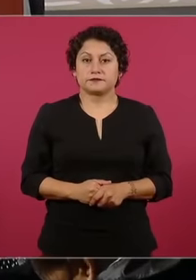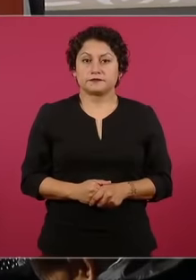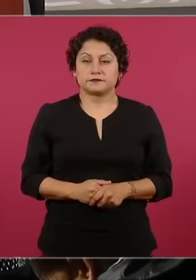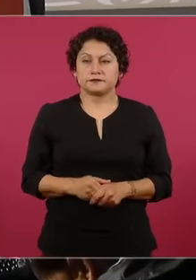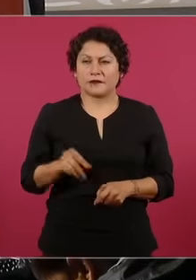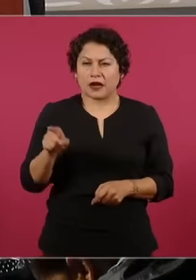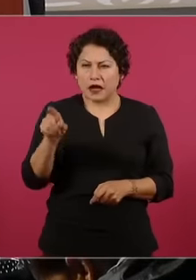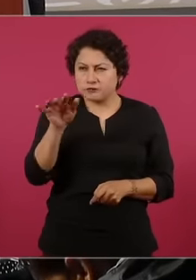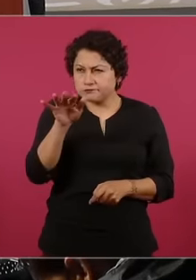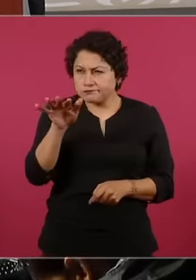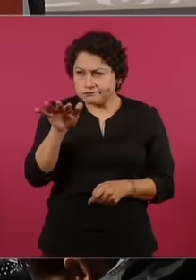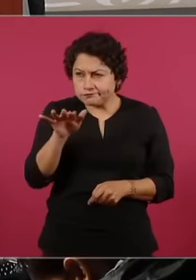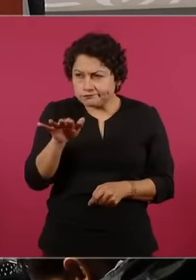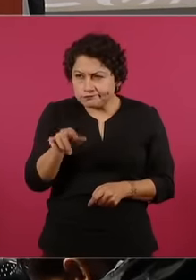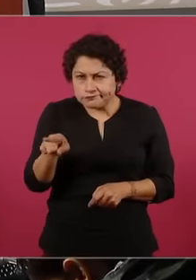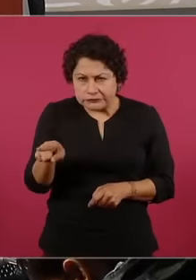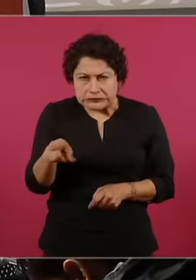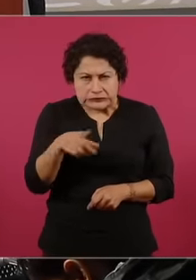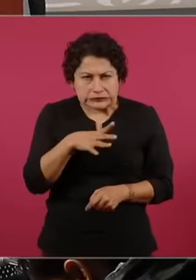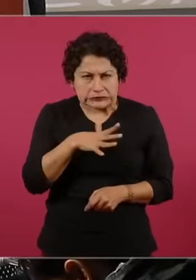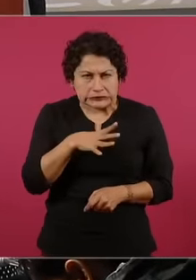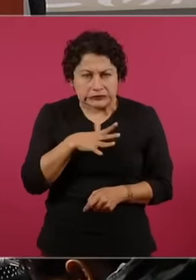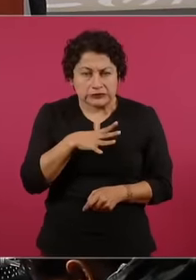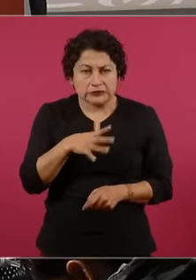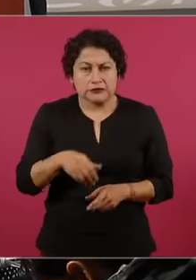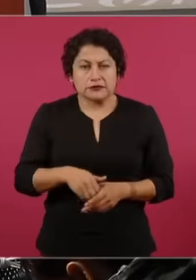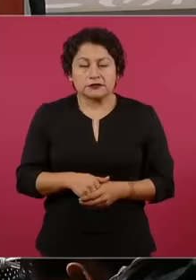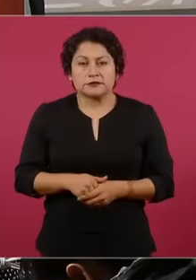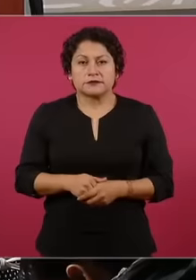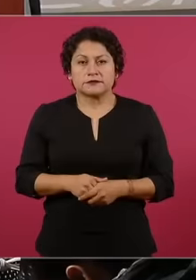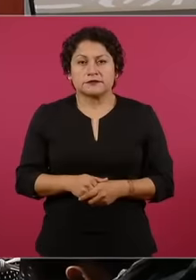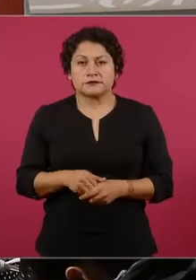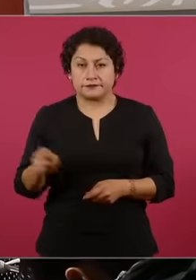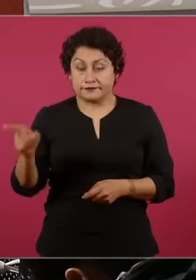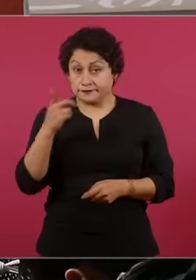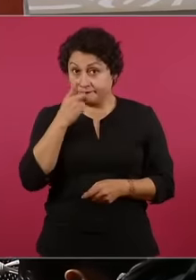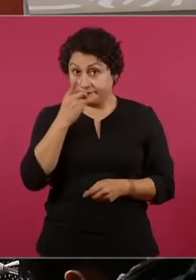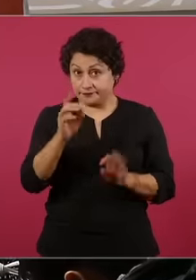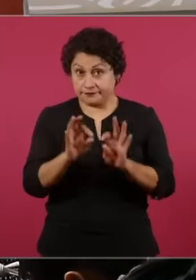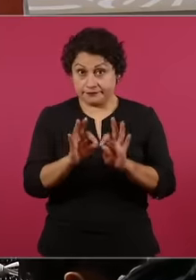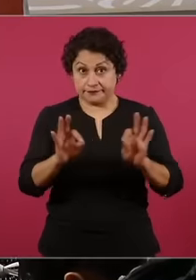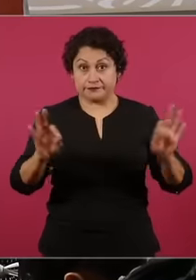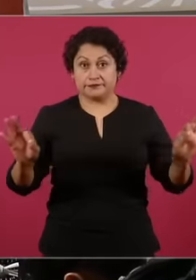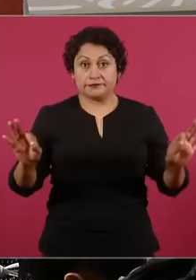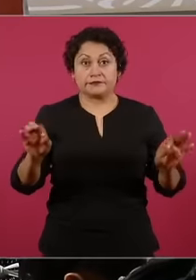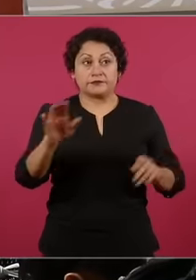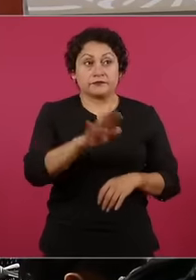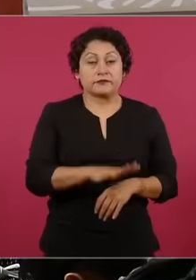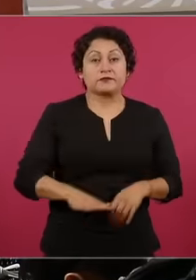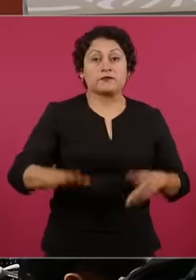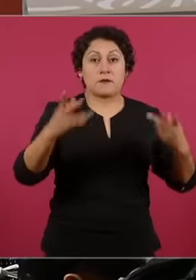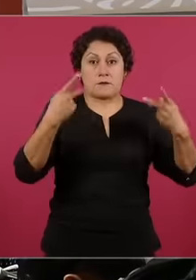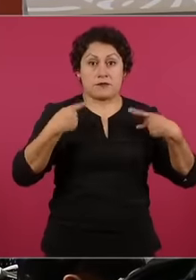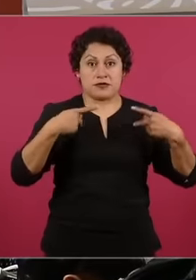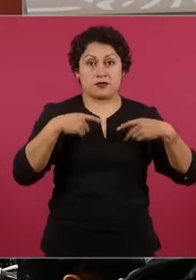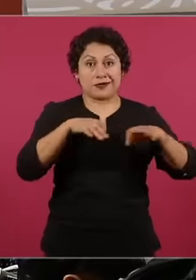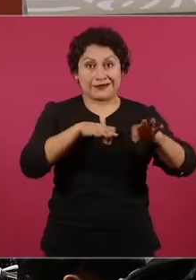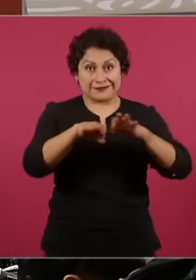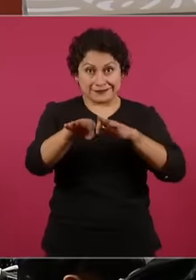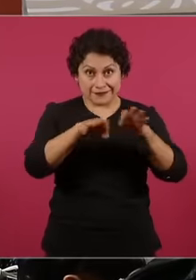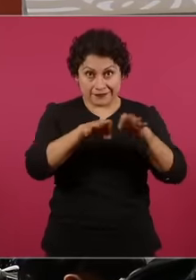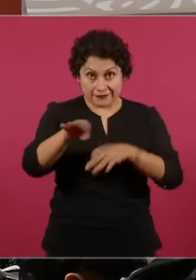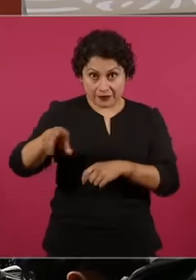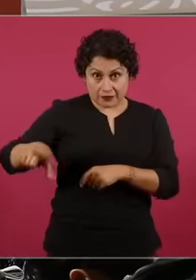be here. No public servant